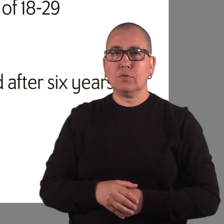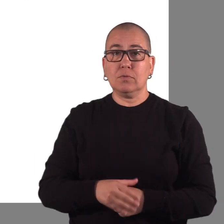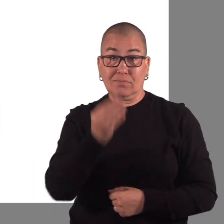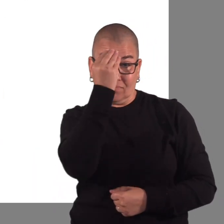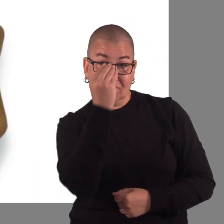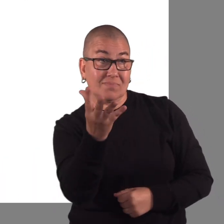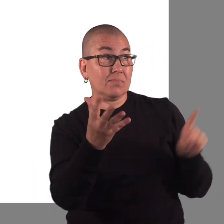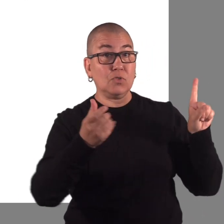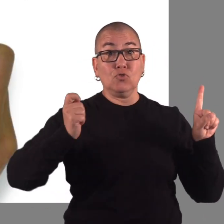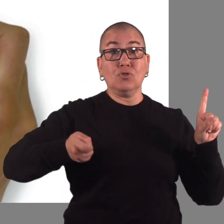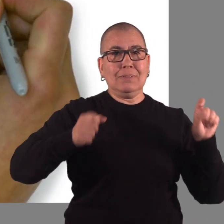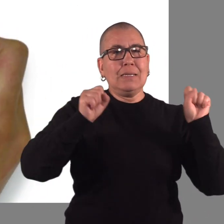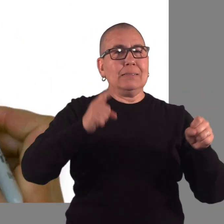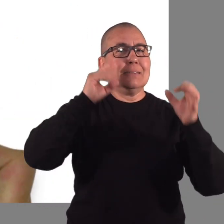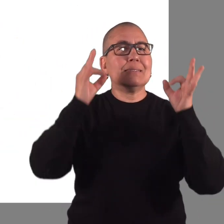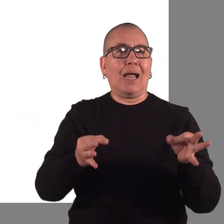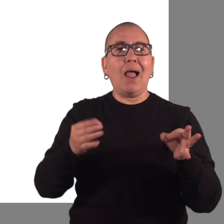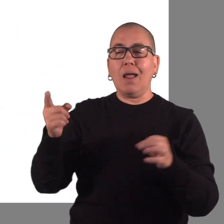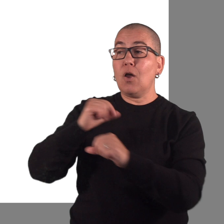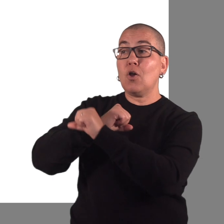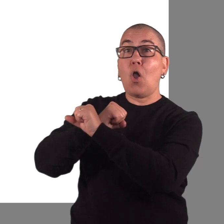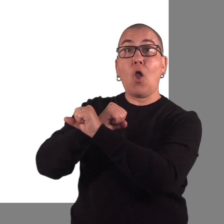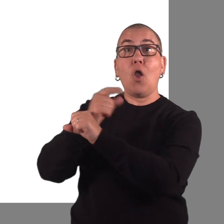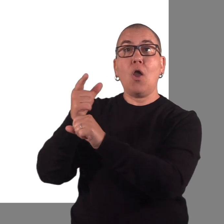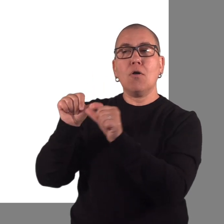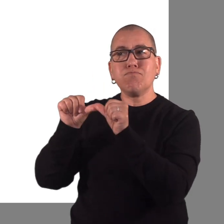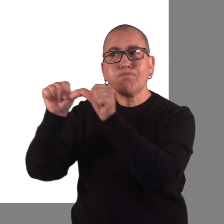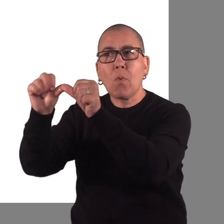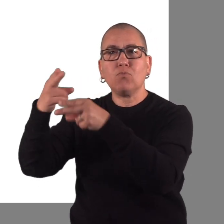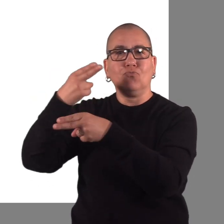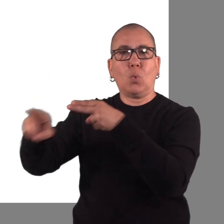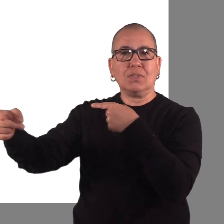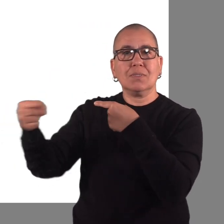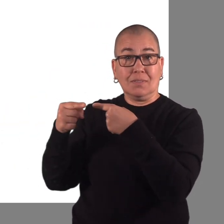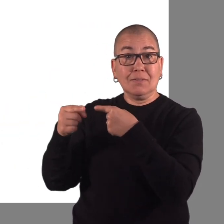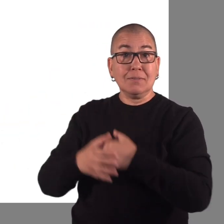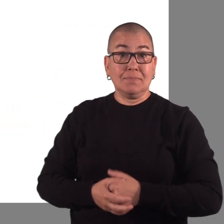A judge can limit the length of guardianship when it is appointed.